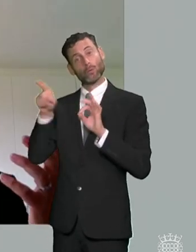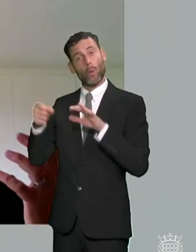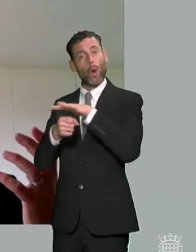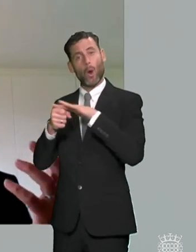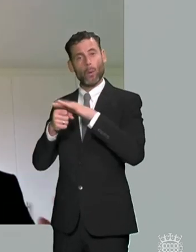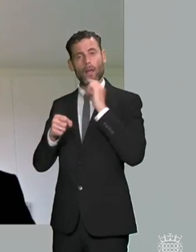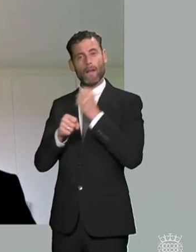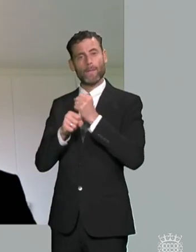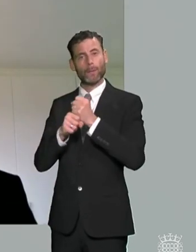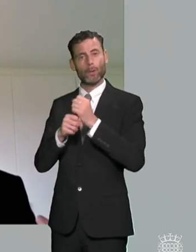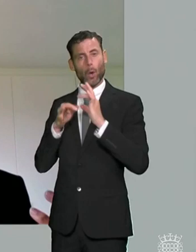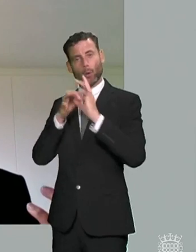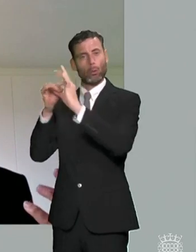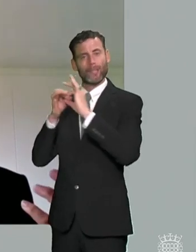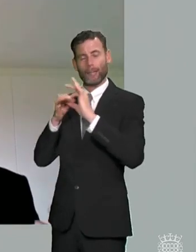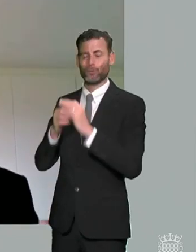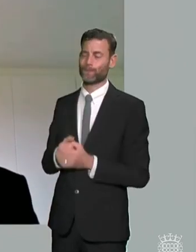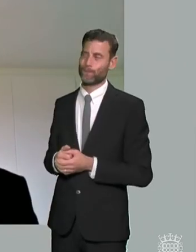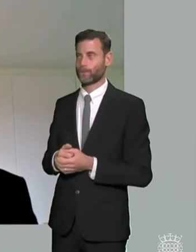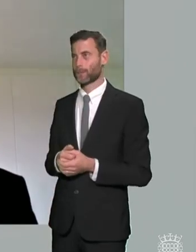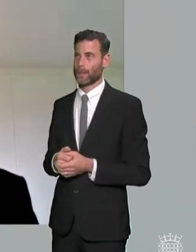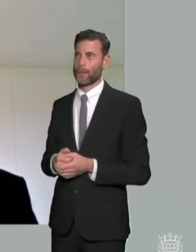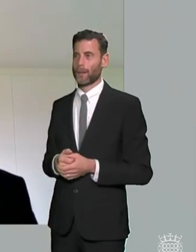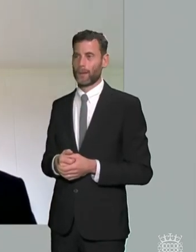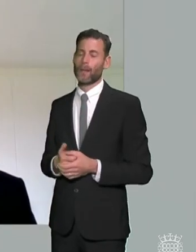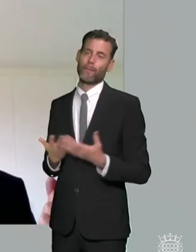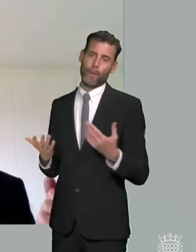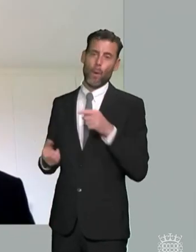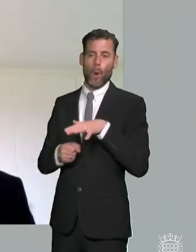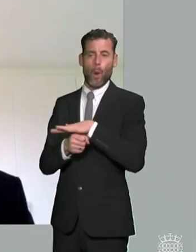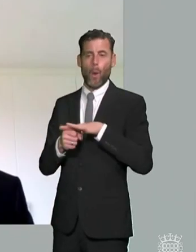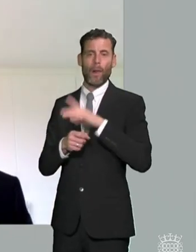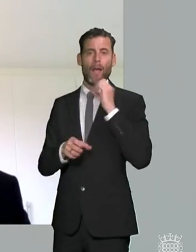but i think there's a long standing tenant of of local government that um local democracy